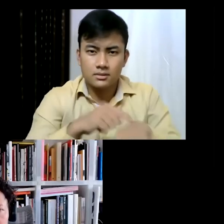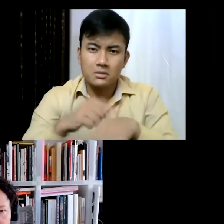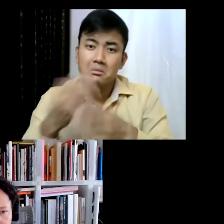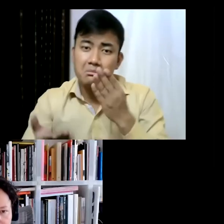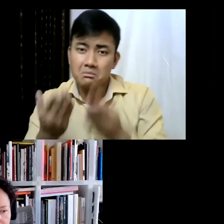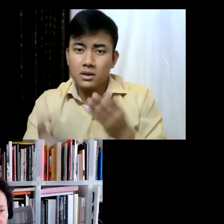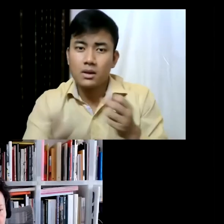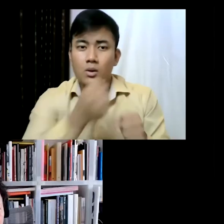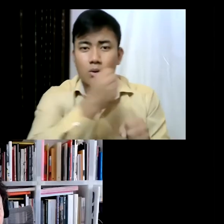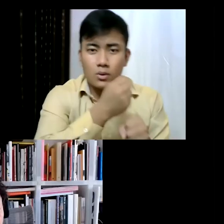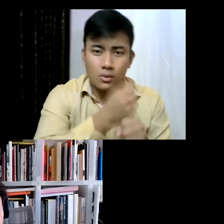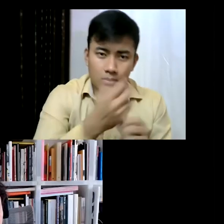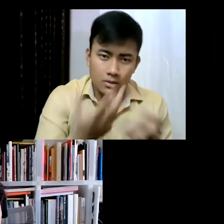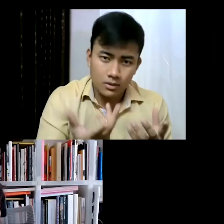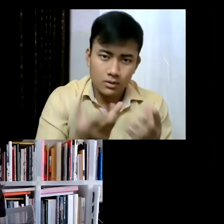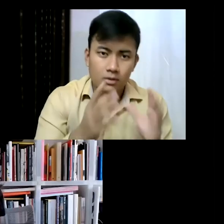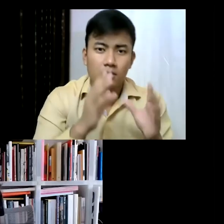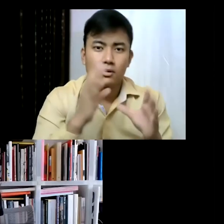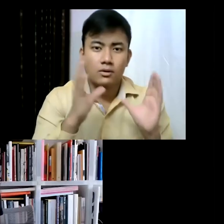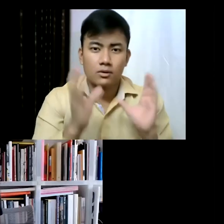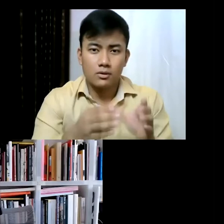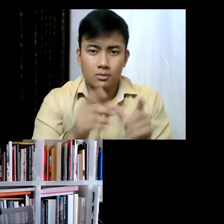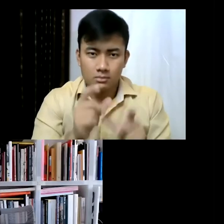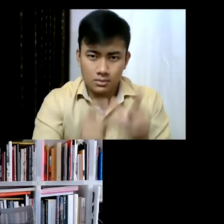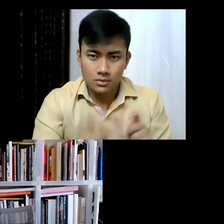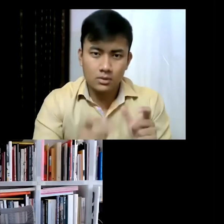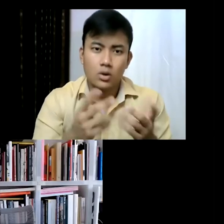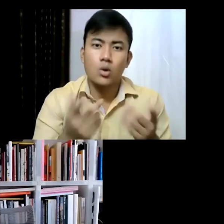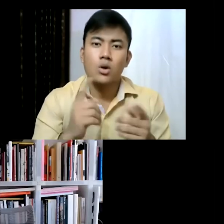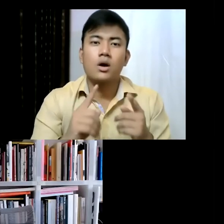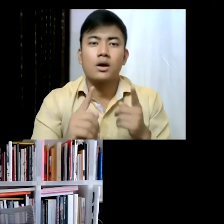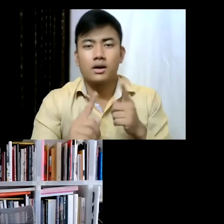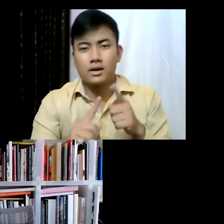turmoil, and cultural institutions find themselves increasingly in the crosshairs of these debates.